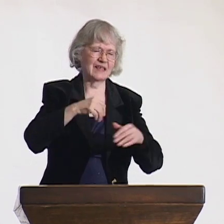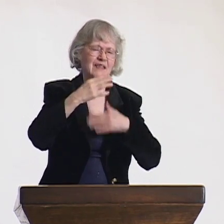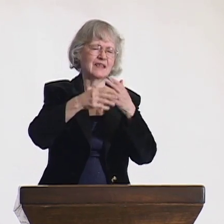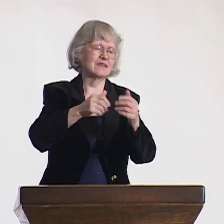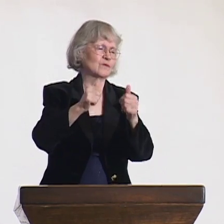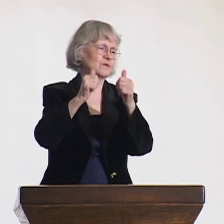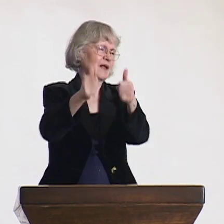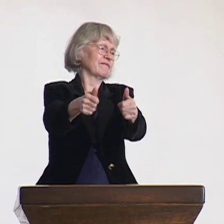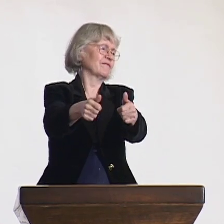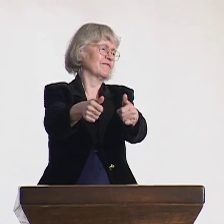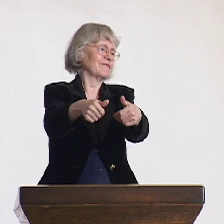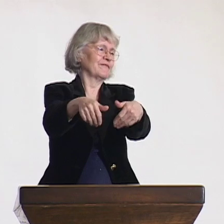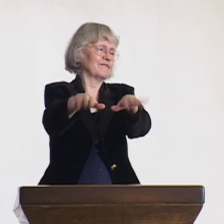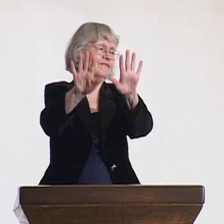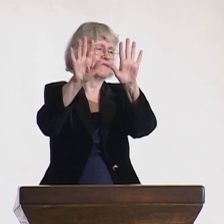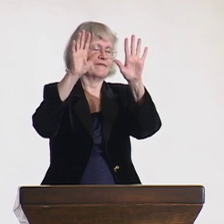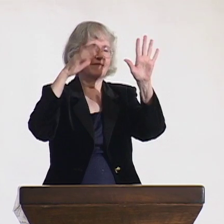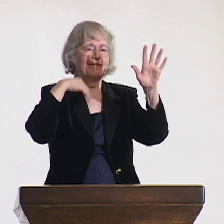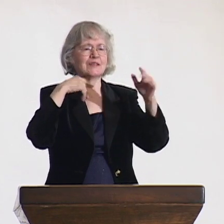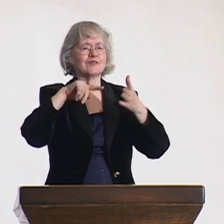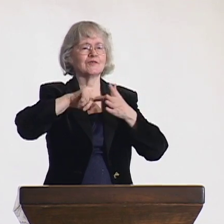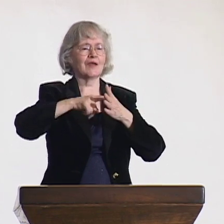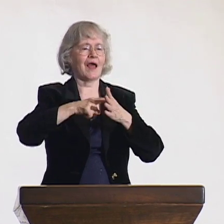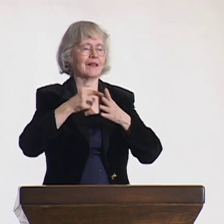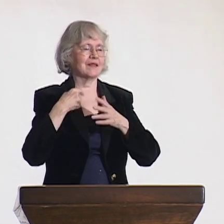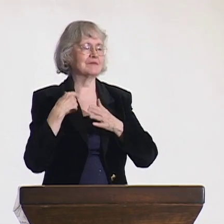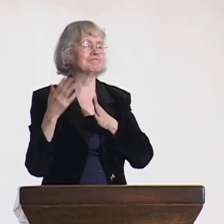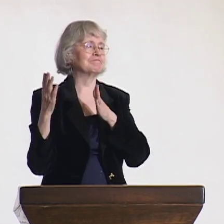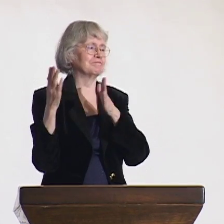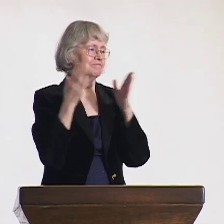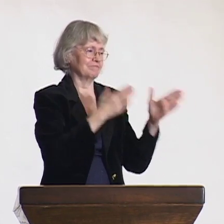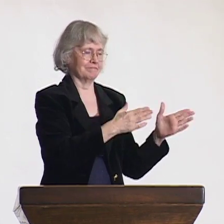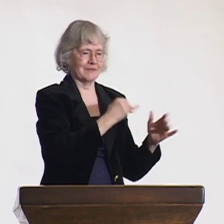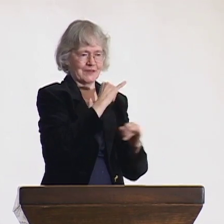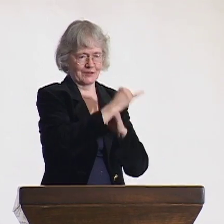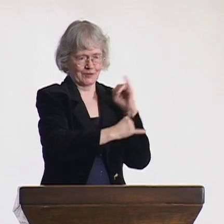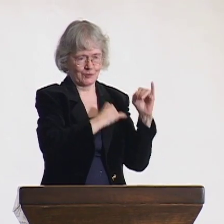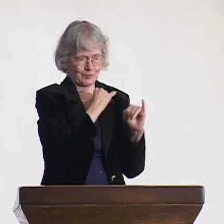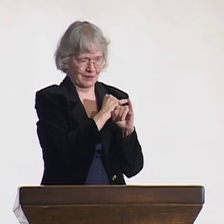to Africa for the advocacy and issues that were more severe at the international level.